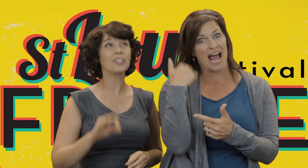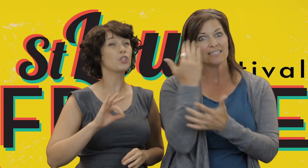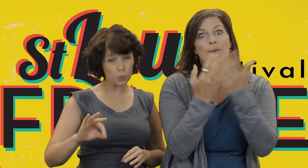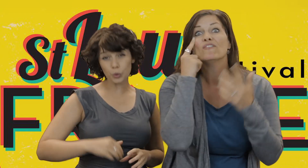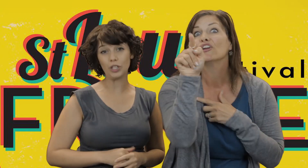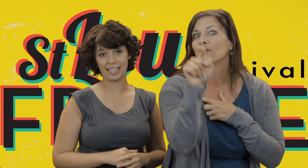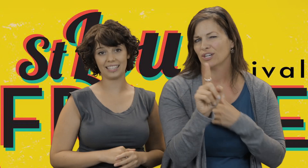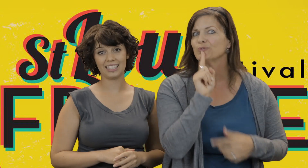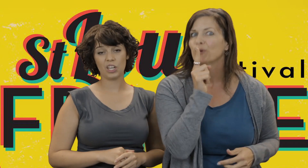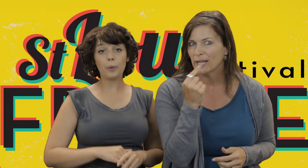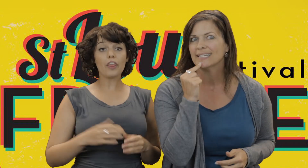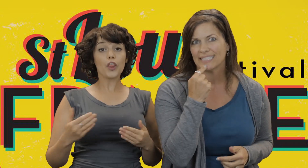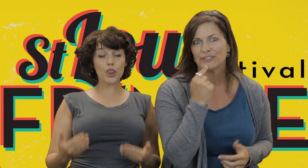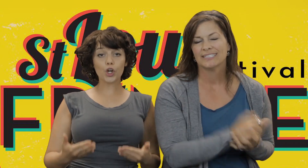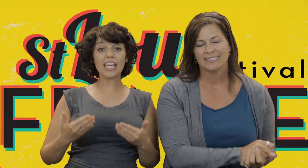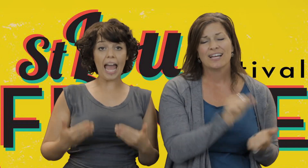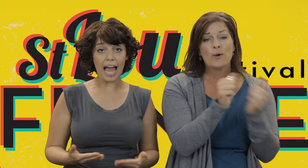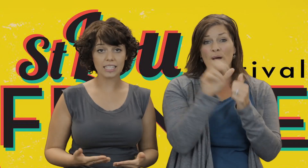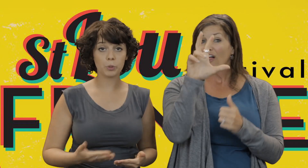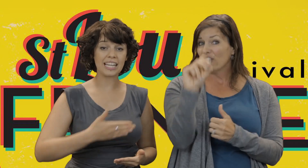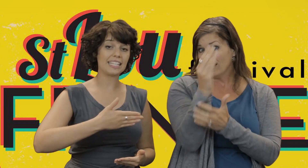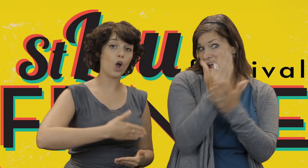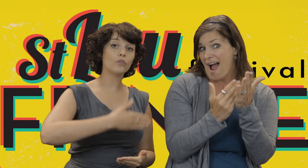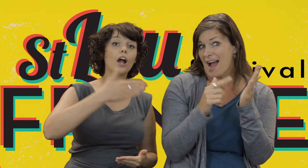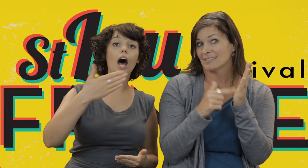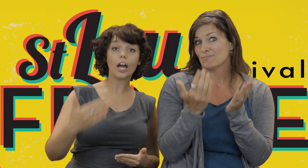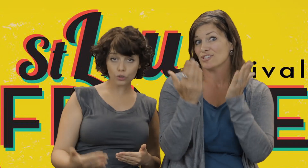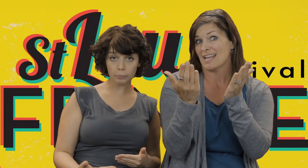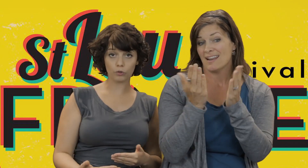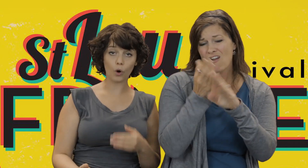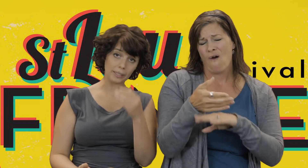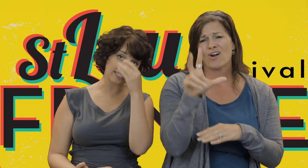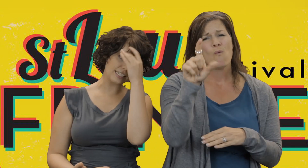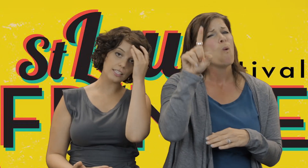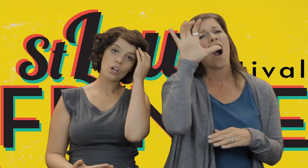With 30 acts presenting over 100 performances